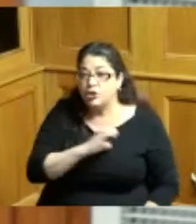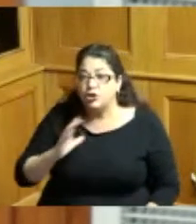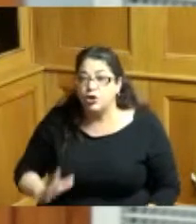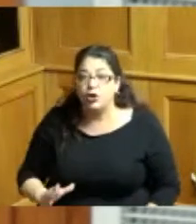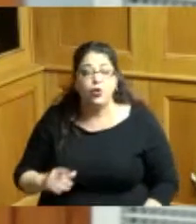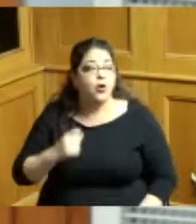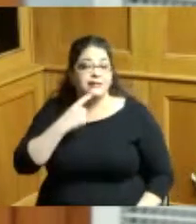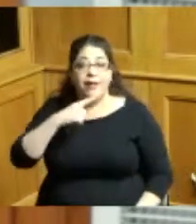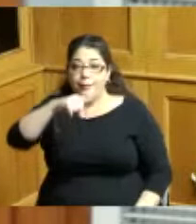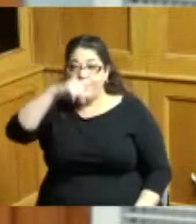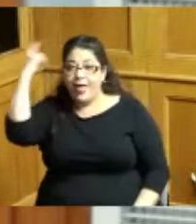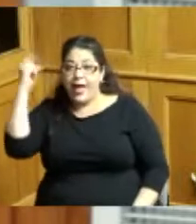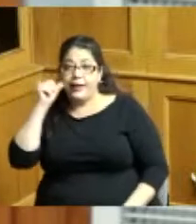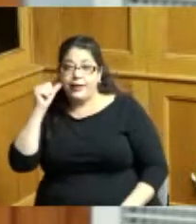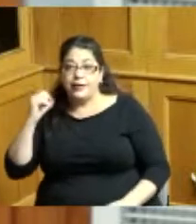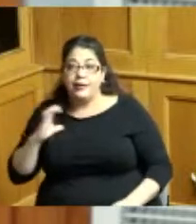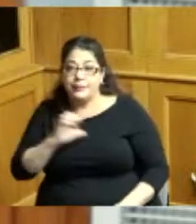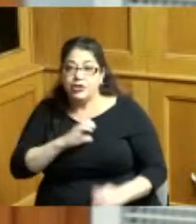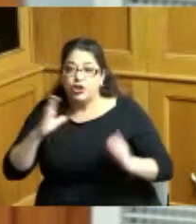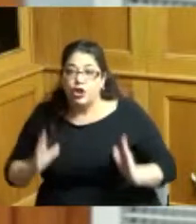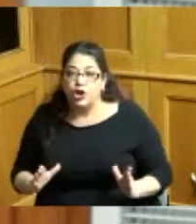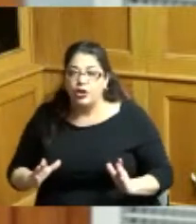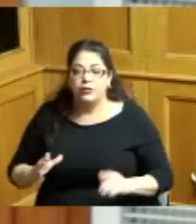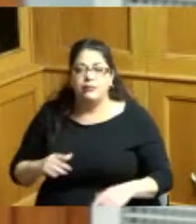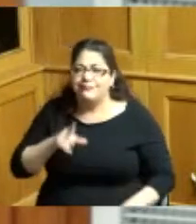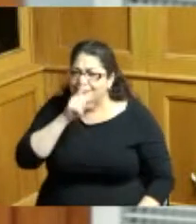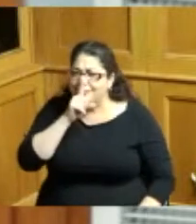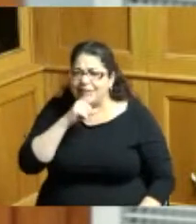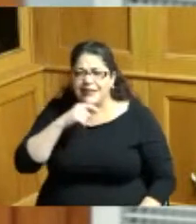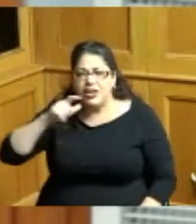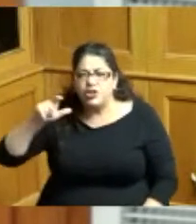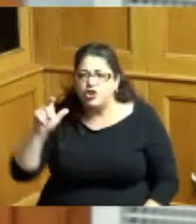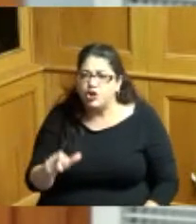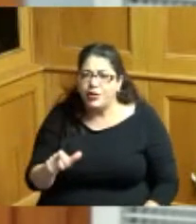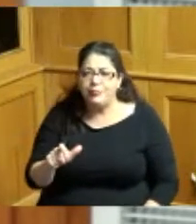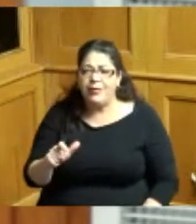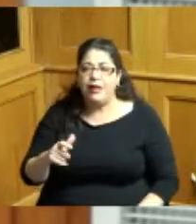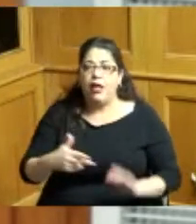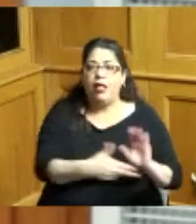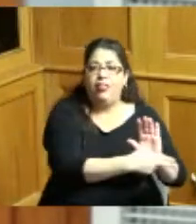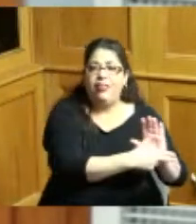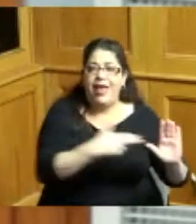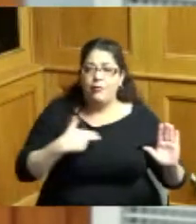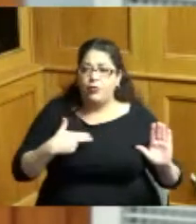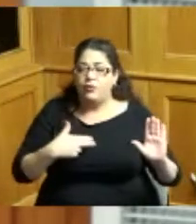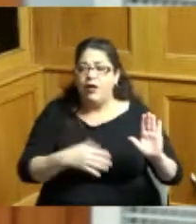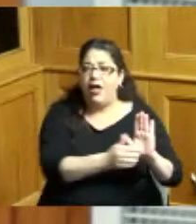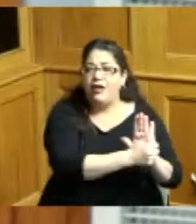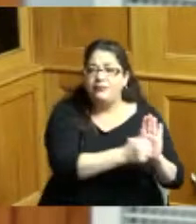or what color they are we need to get to that point where people are people or people